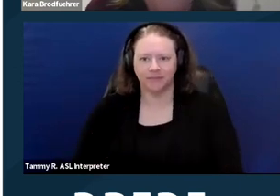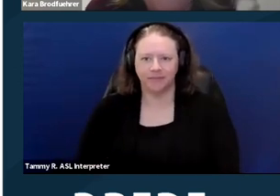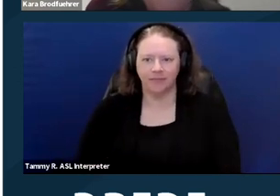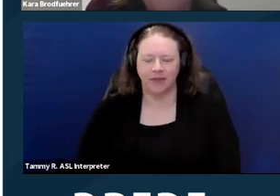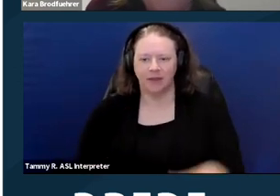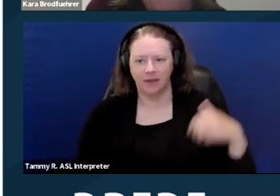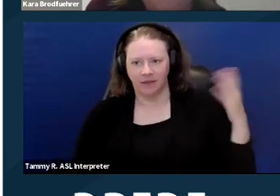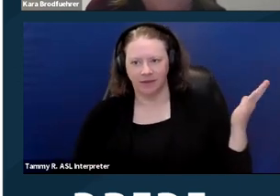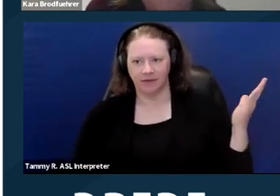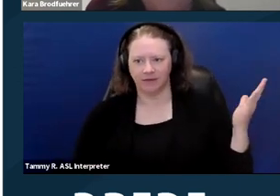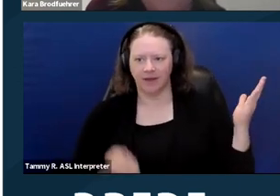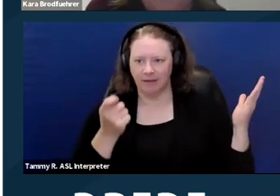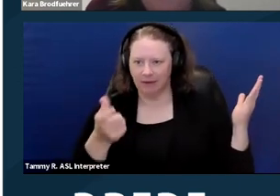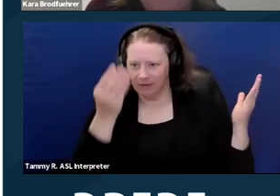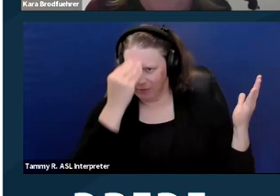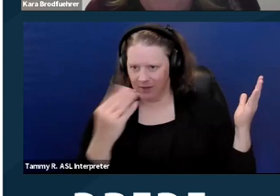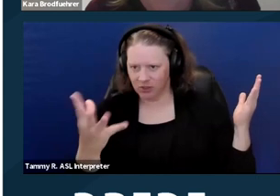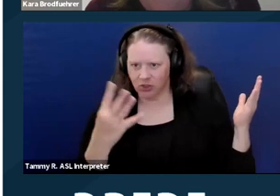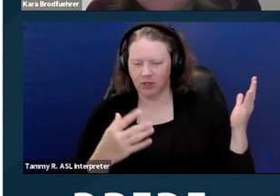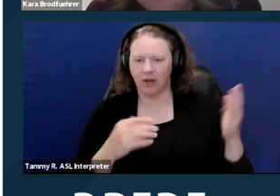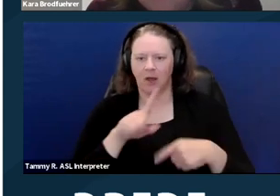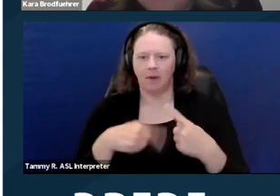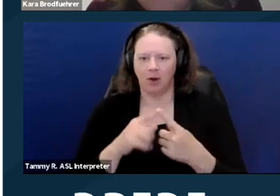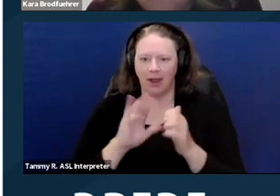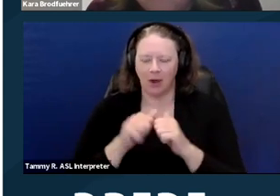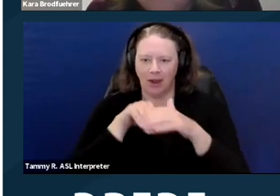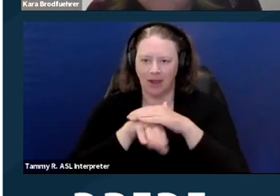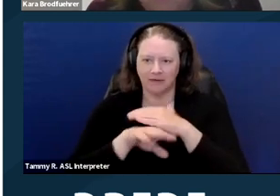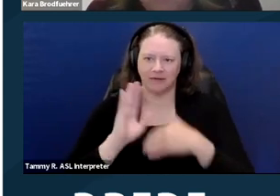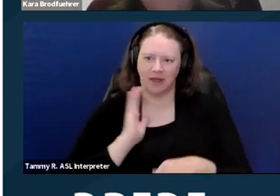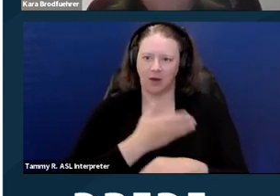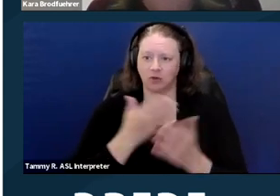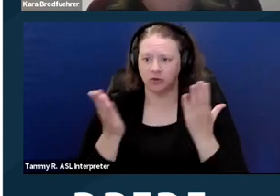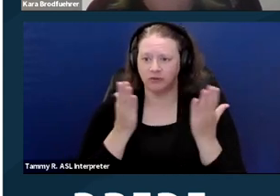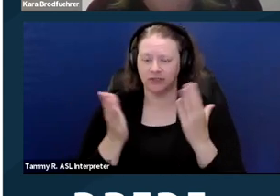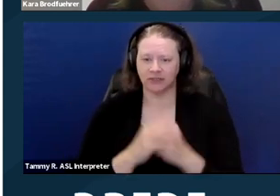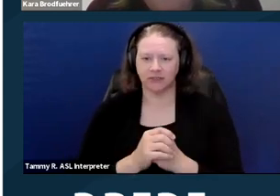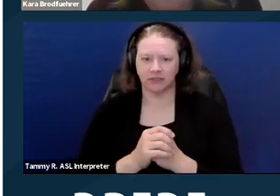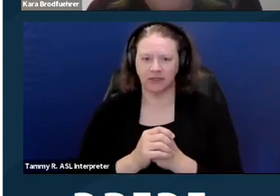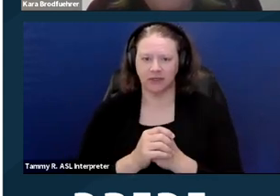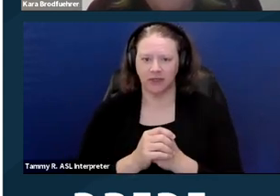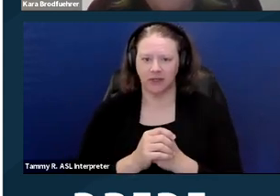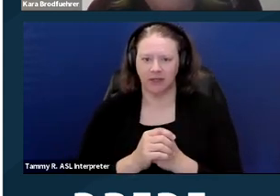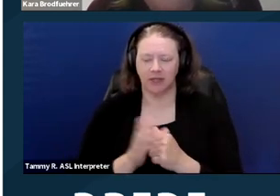This is just a little info on how to access our services if you're a person with disability